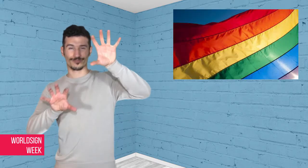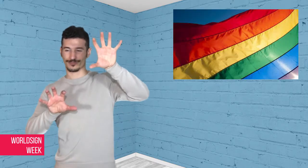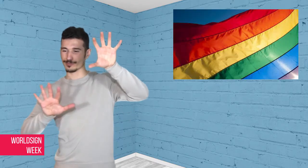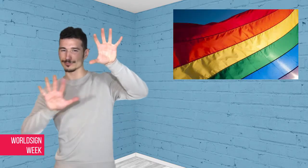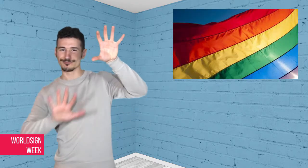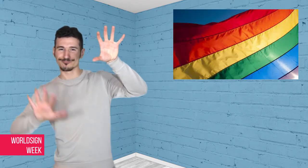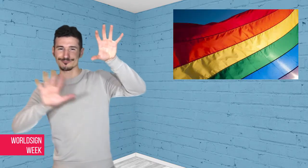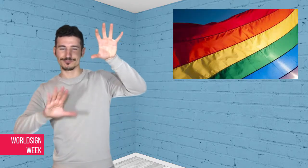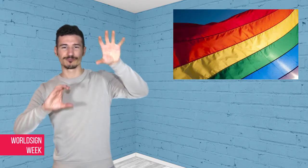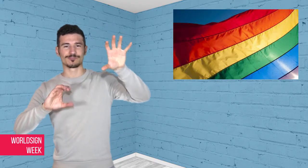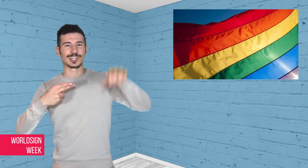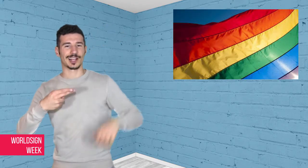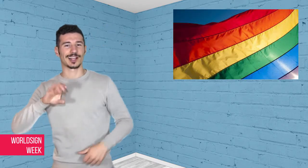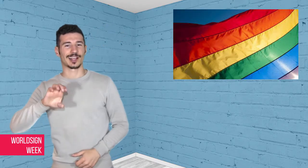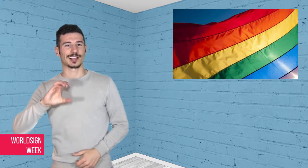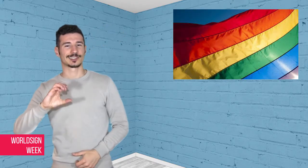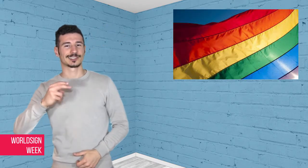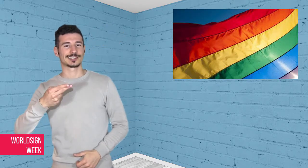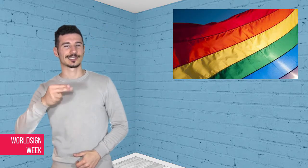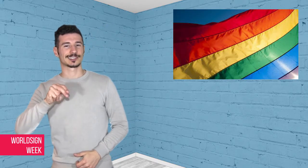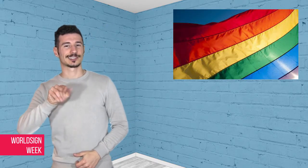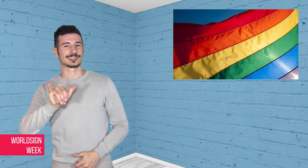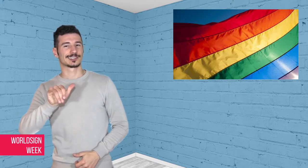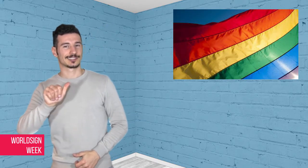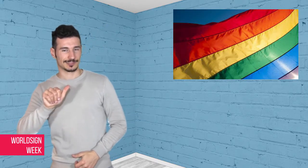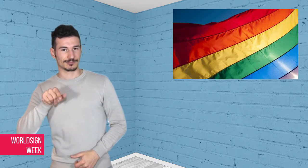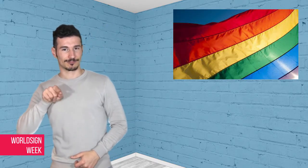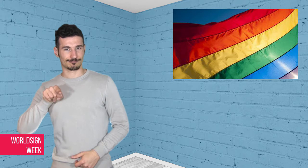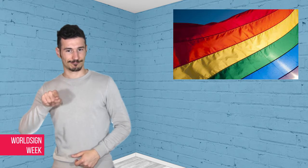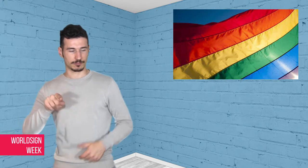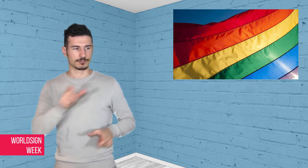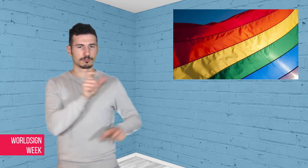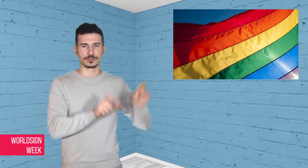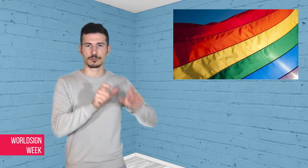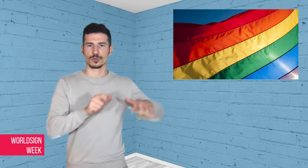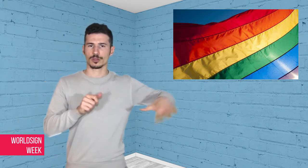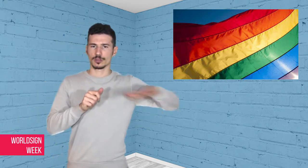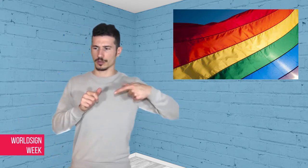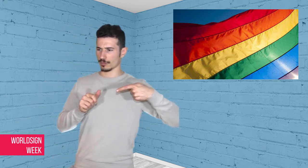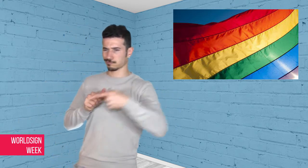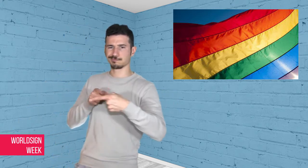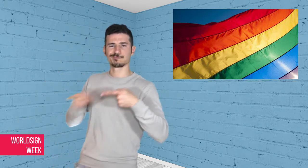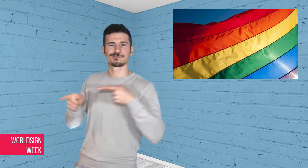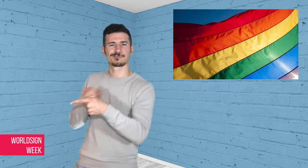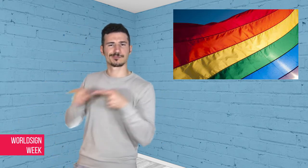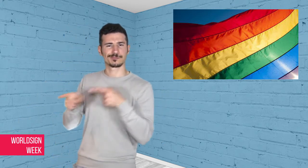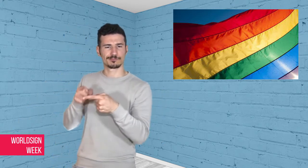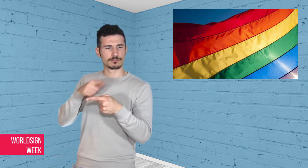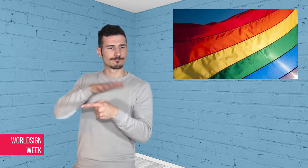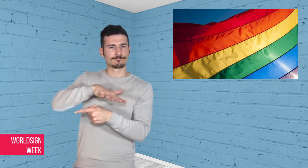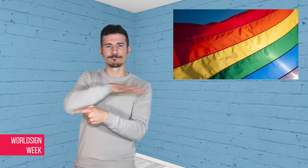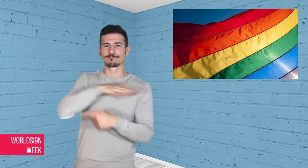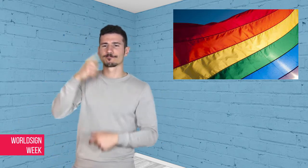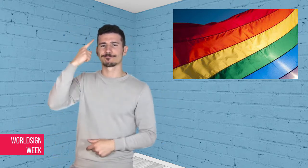Chechnya has denied these accusations, and it was believed that their